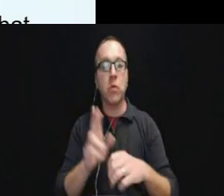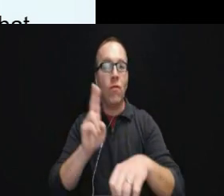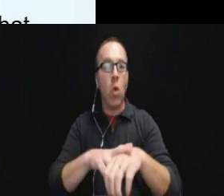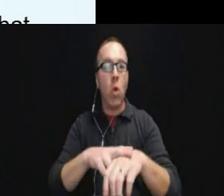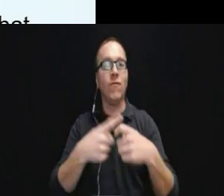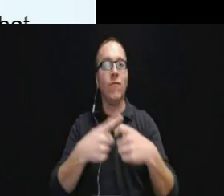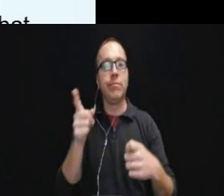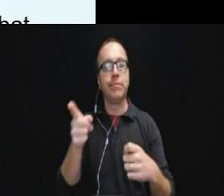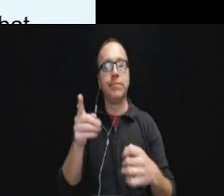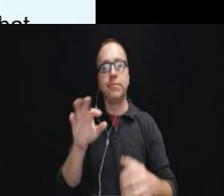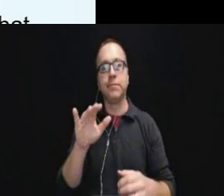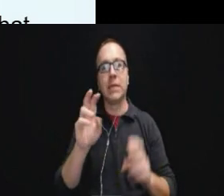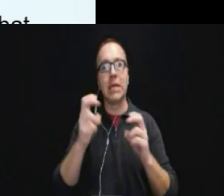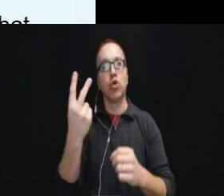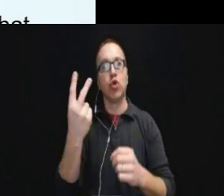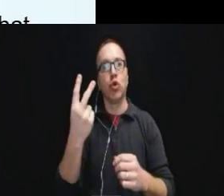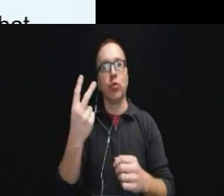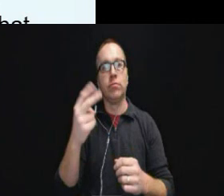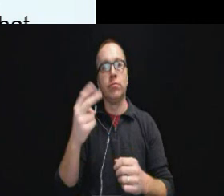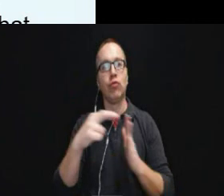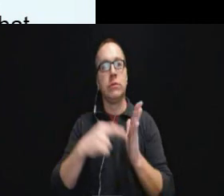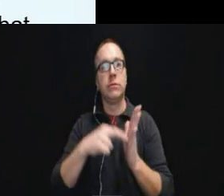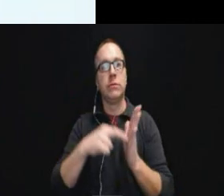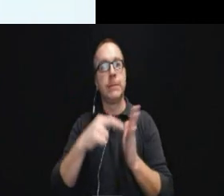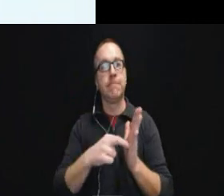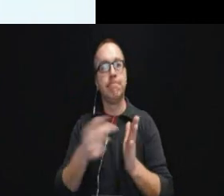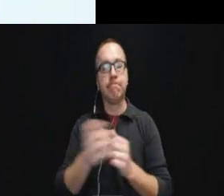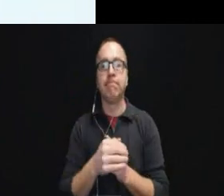comes from the Title II regulations.